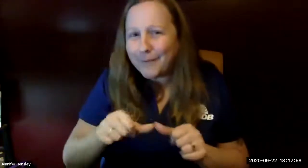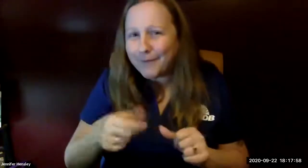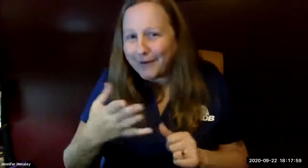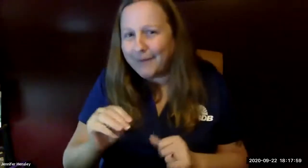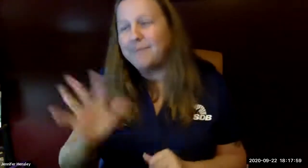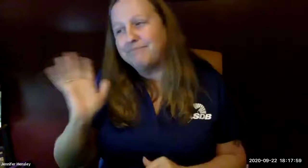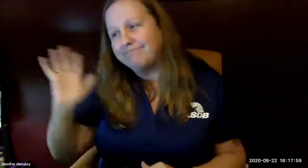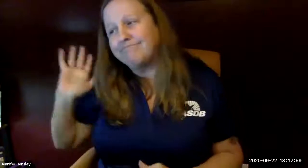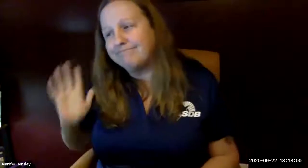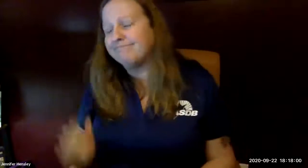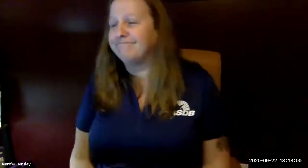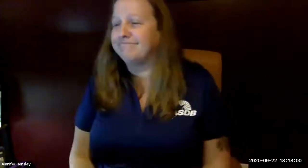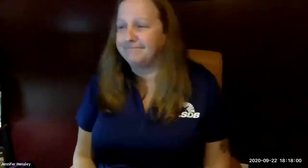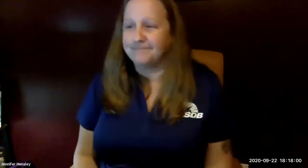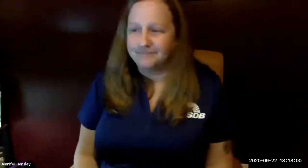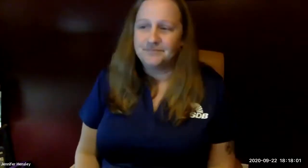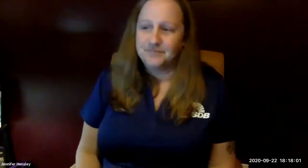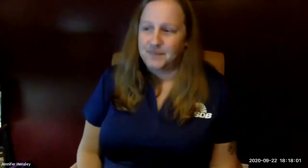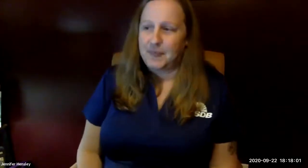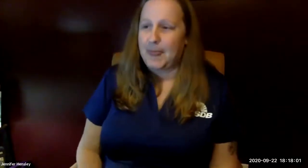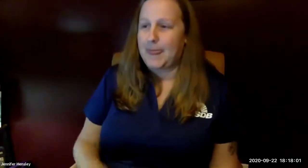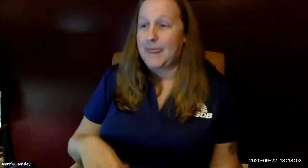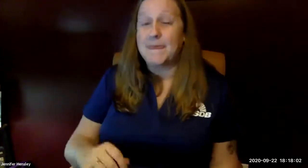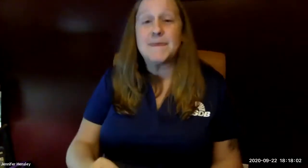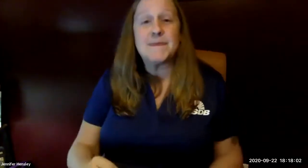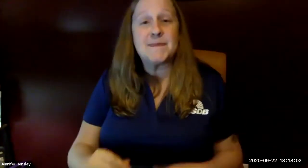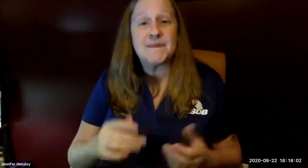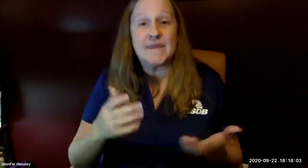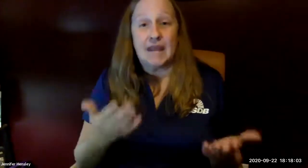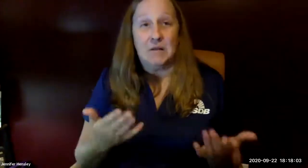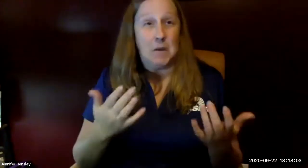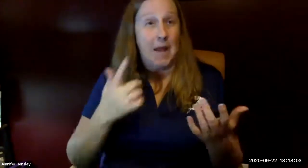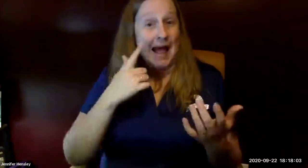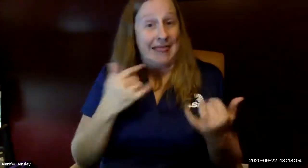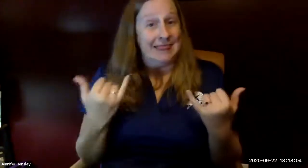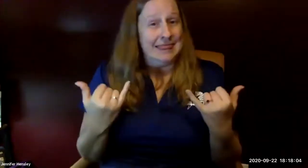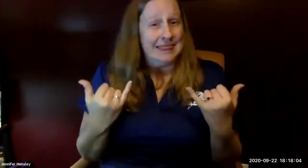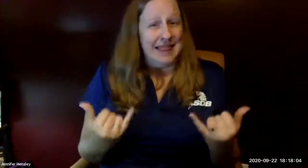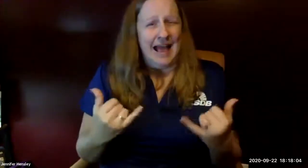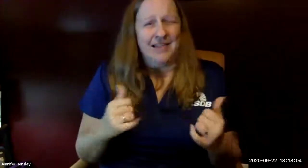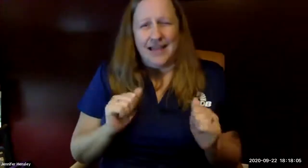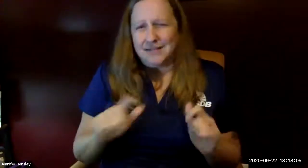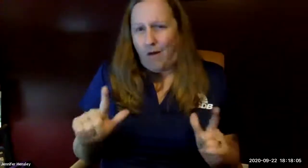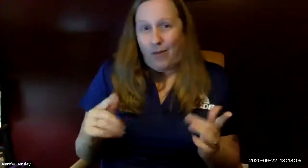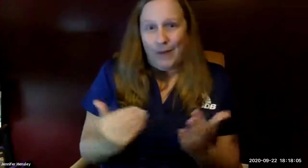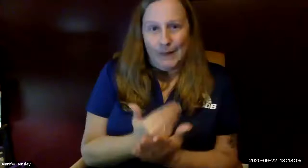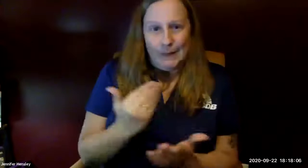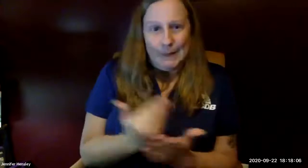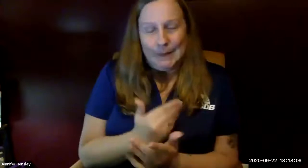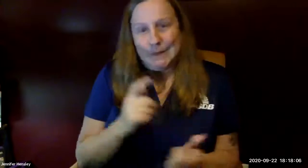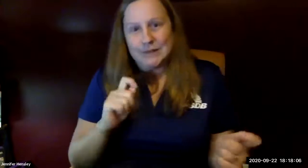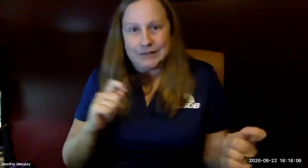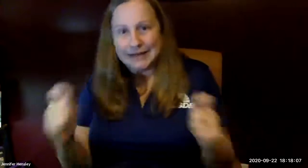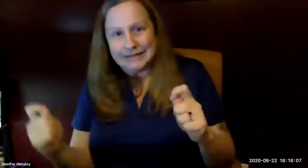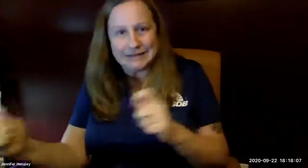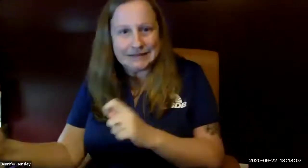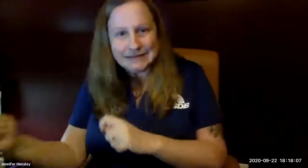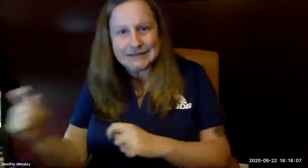and formerly part of the tucson